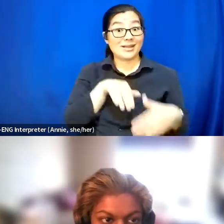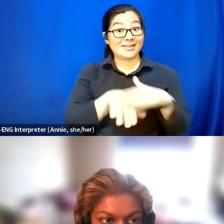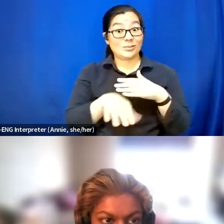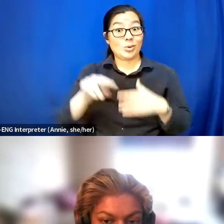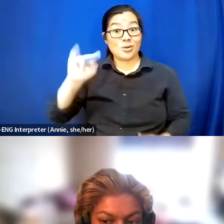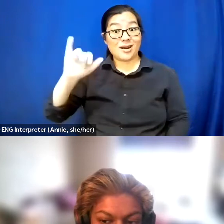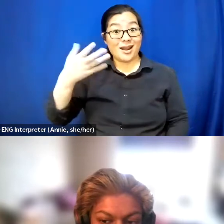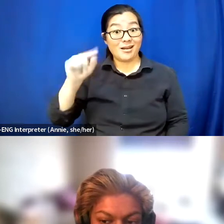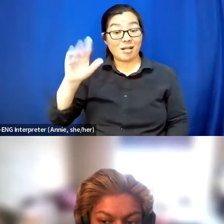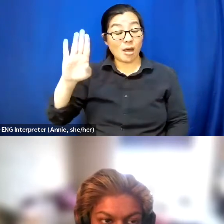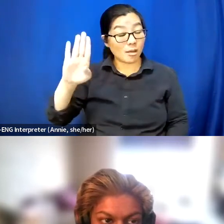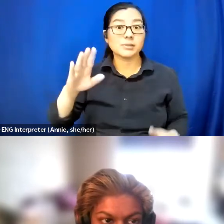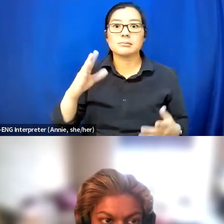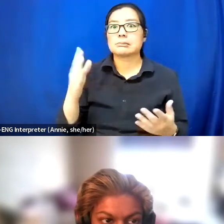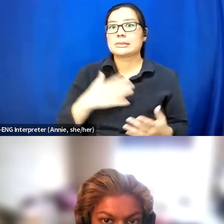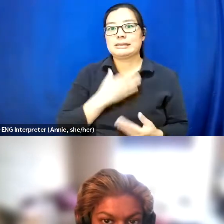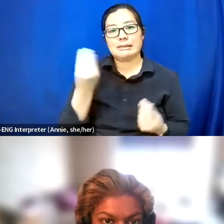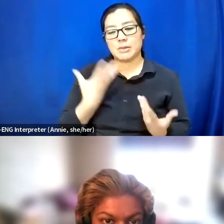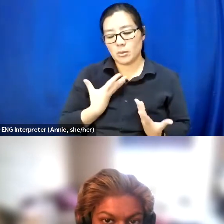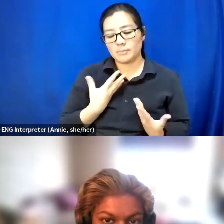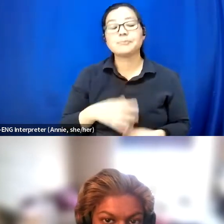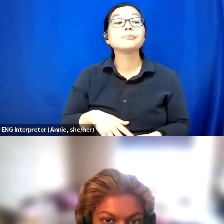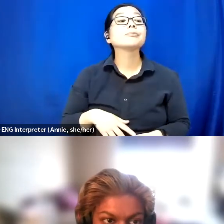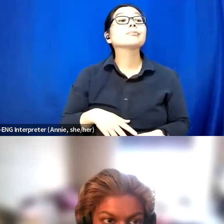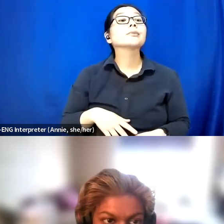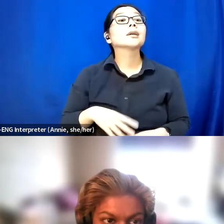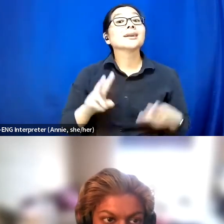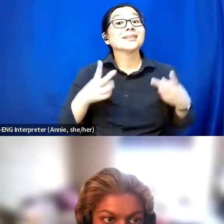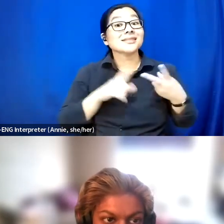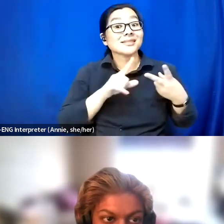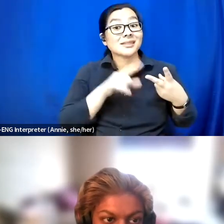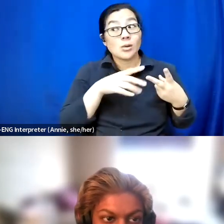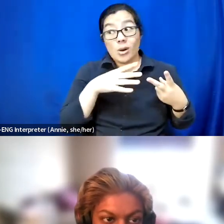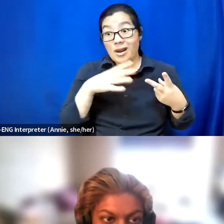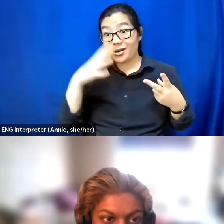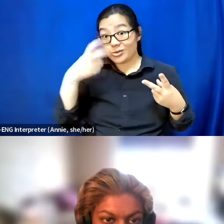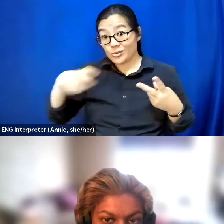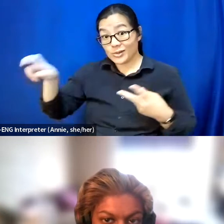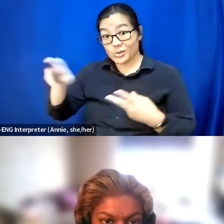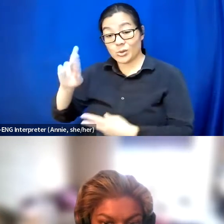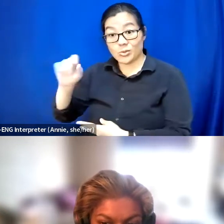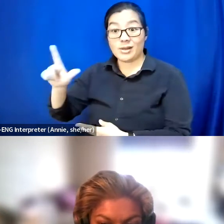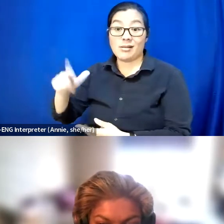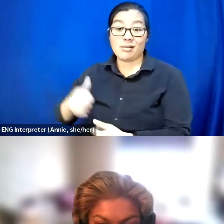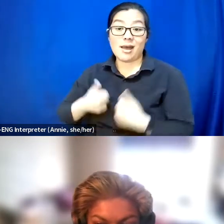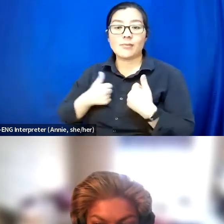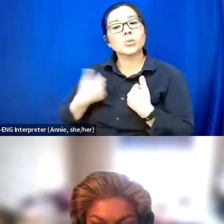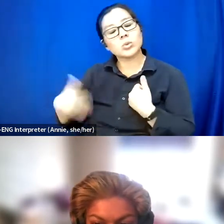And in terms of taking things into real life it's definitely hard at the moment with COVID. Still a lot of my stuff is online.